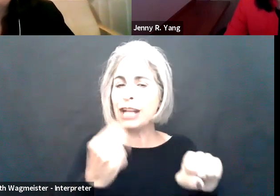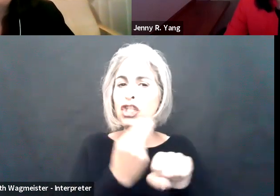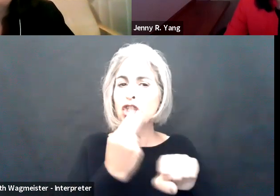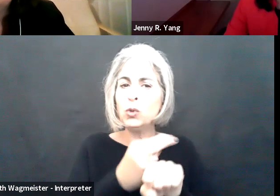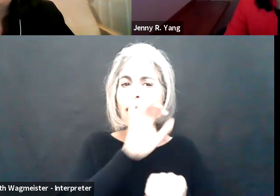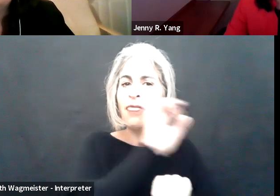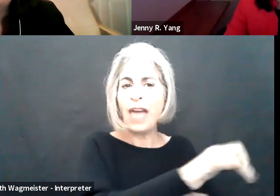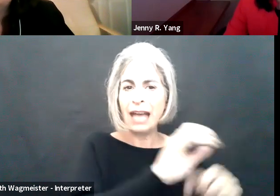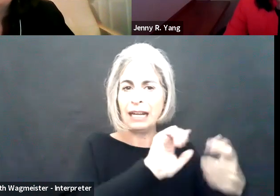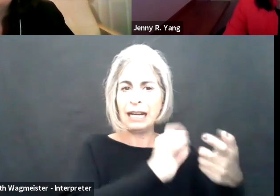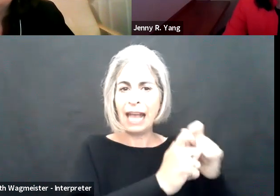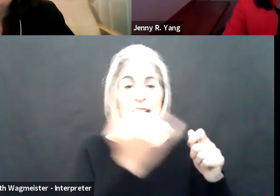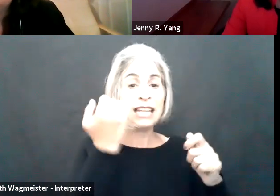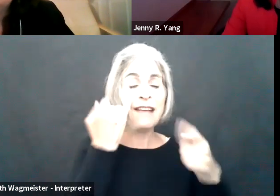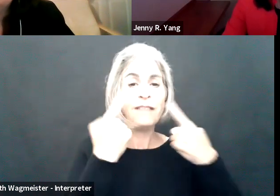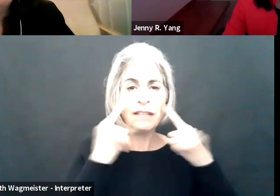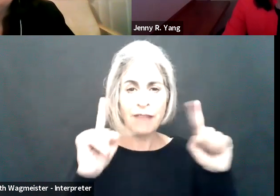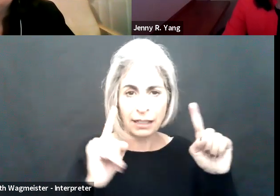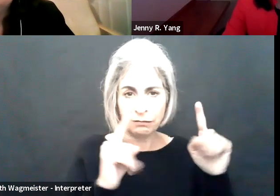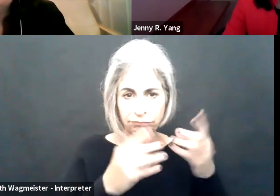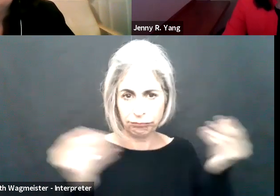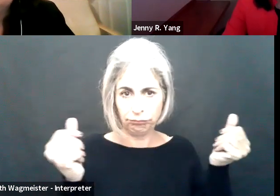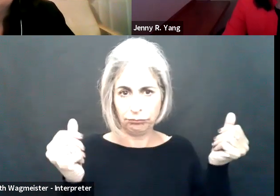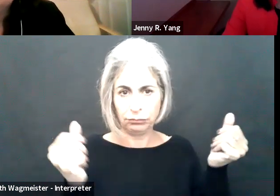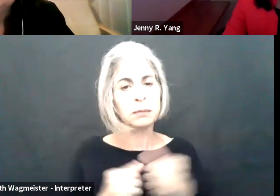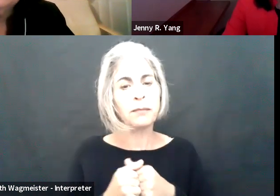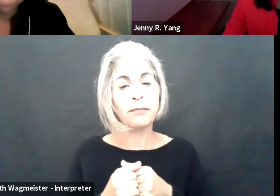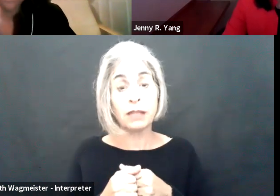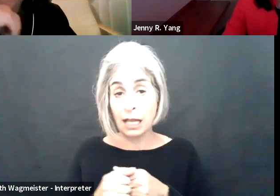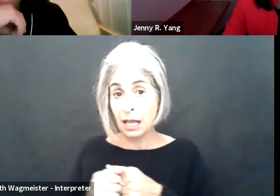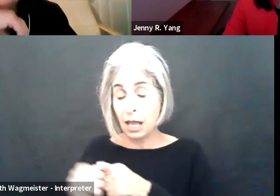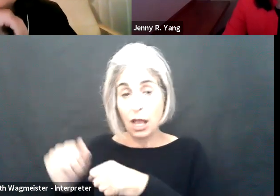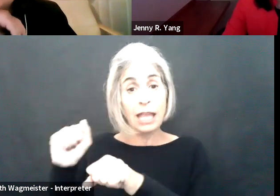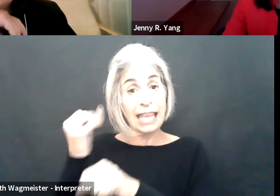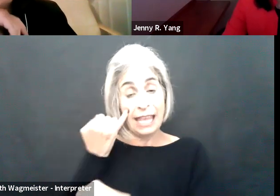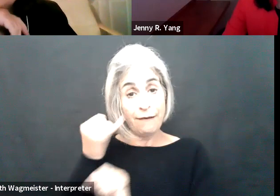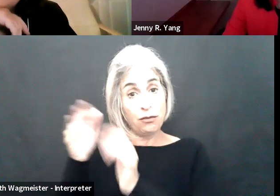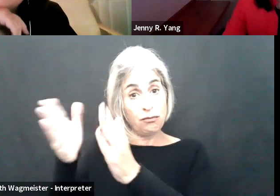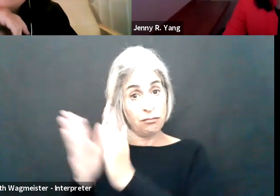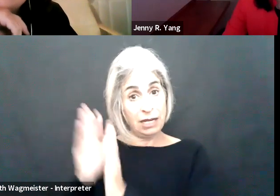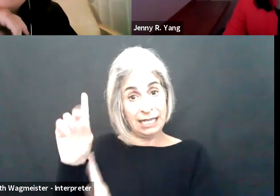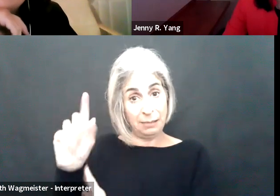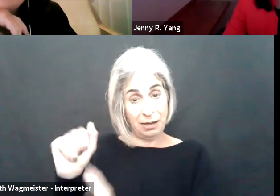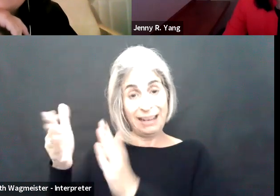than telework, the EOC has said that the employer may opt to use that alternate accommodation, as long as it's effective.